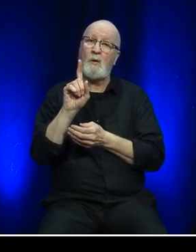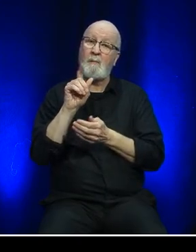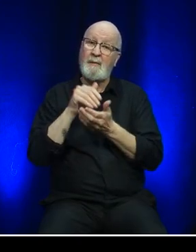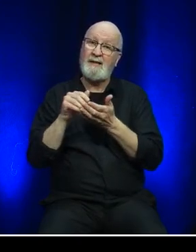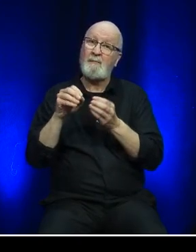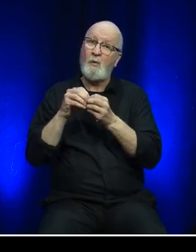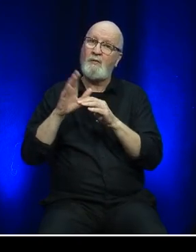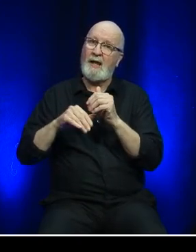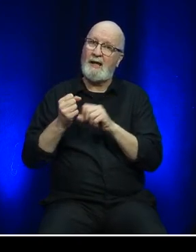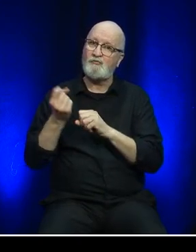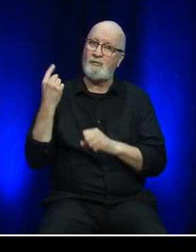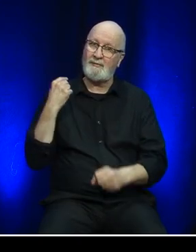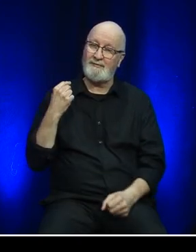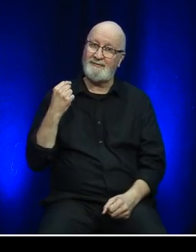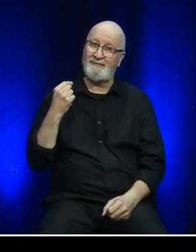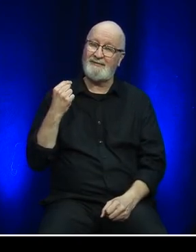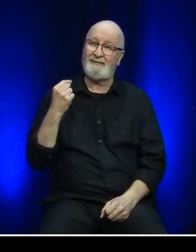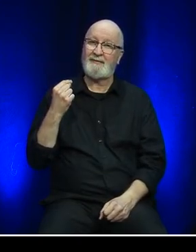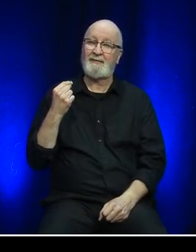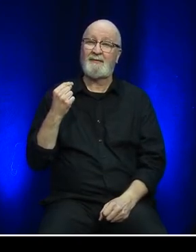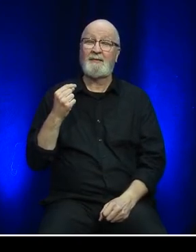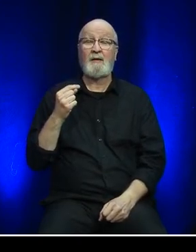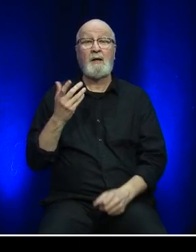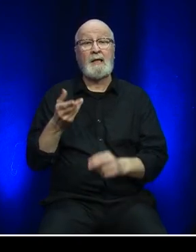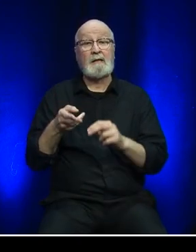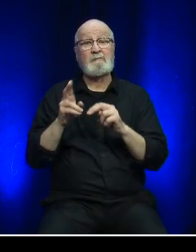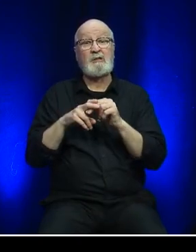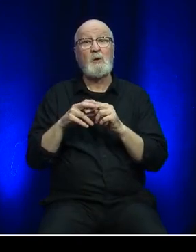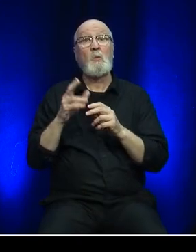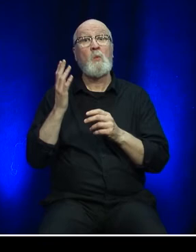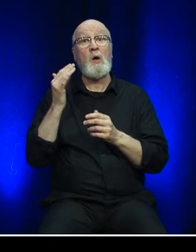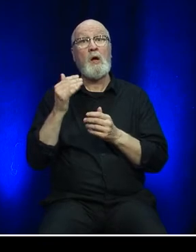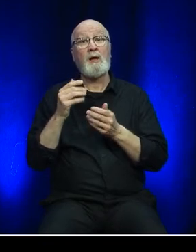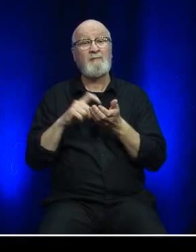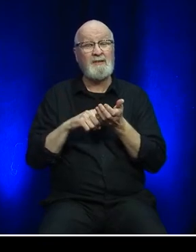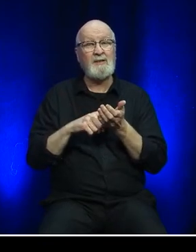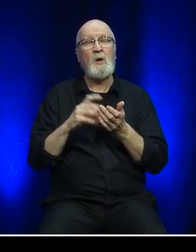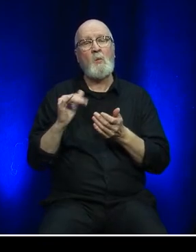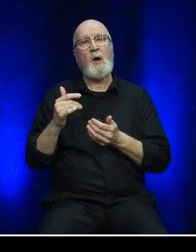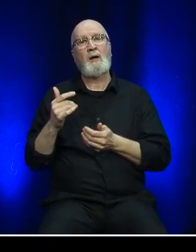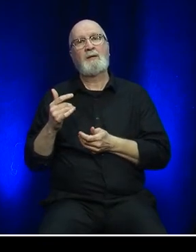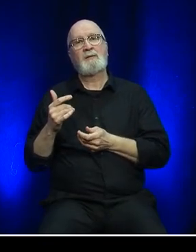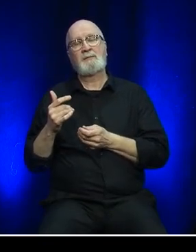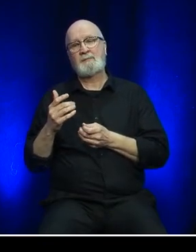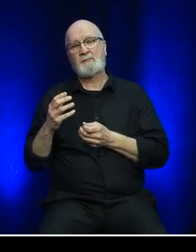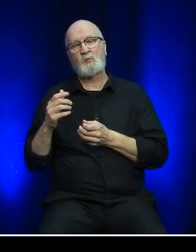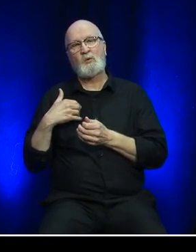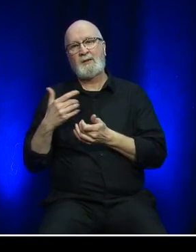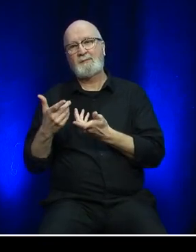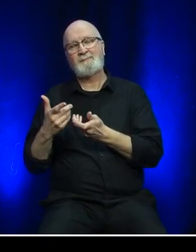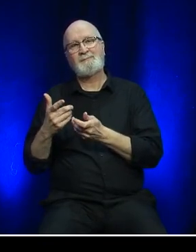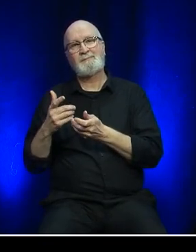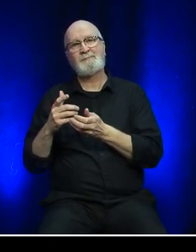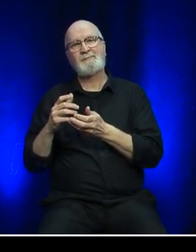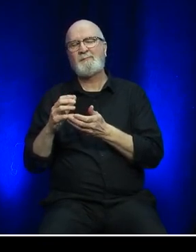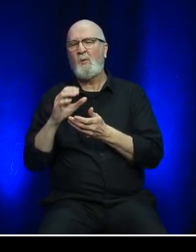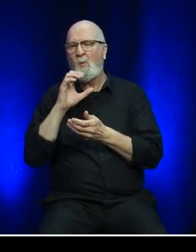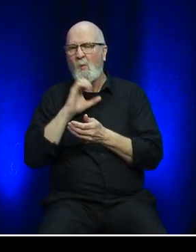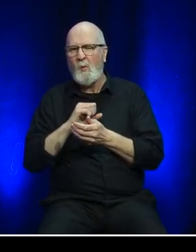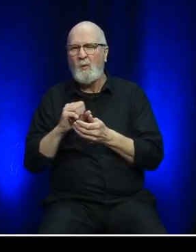than the previous year. The increase was mainly due to a shore-based initiative to remove obsolete dock structures.